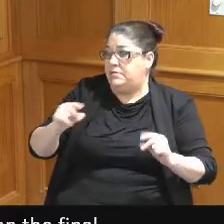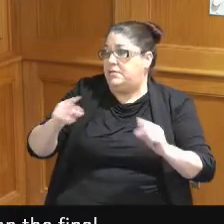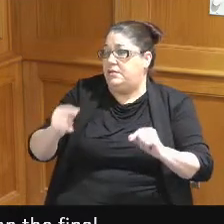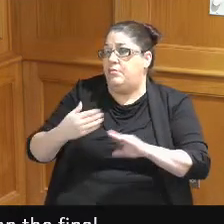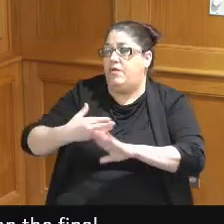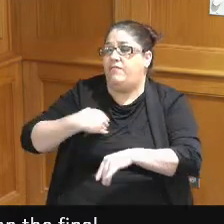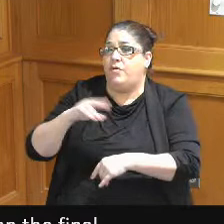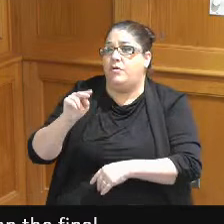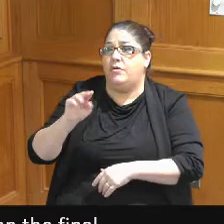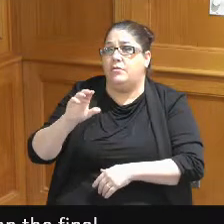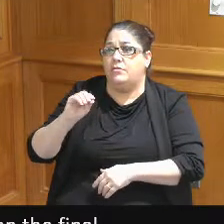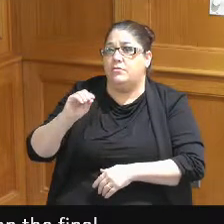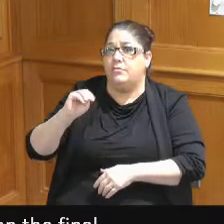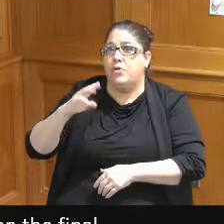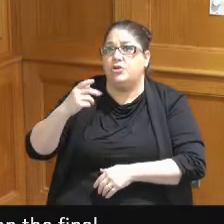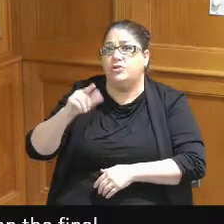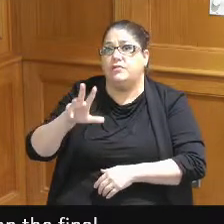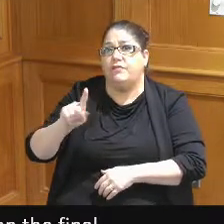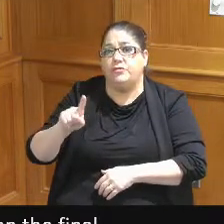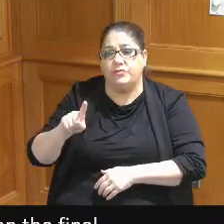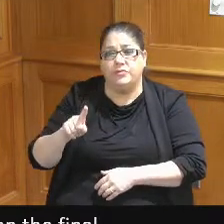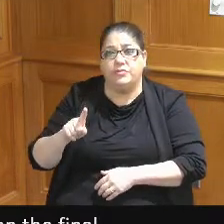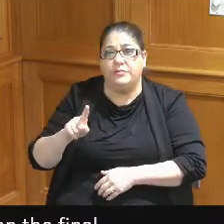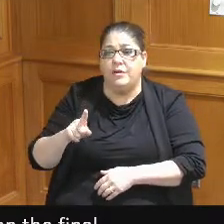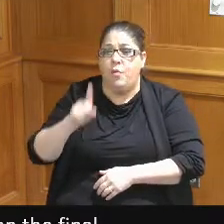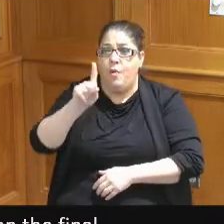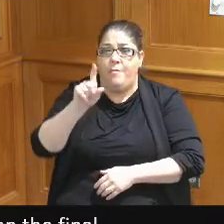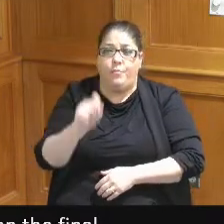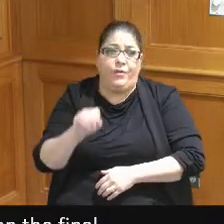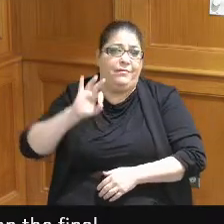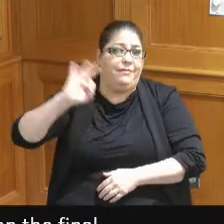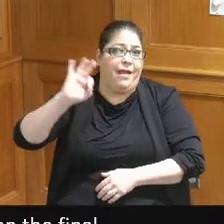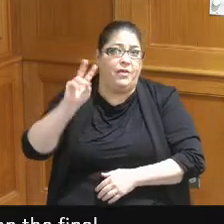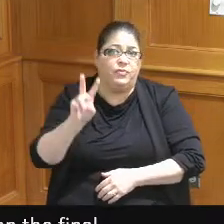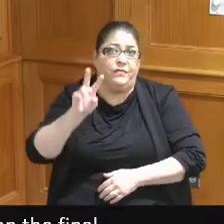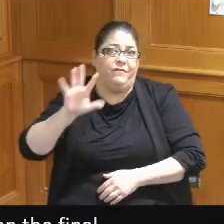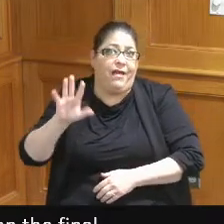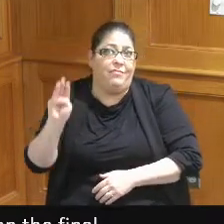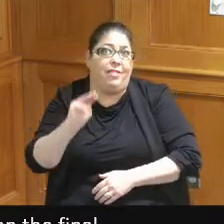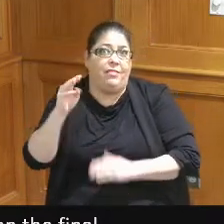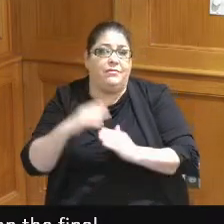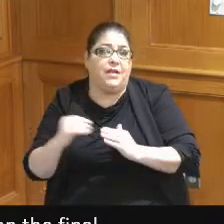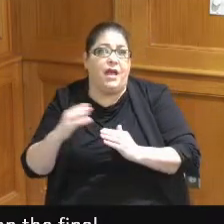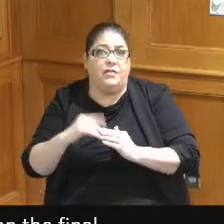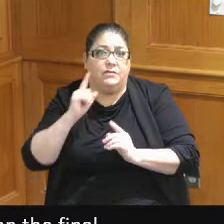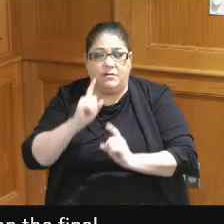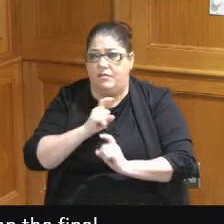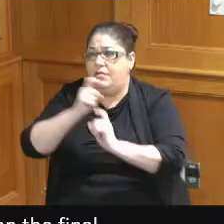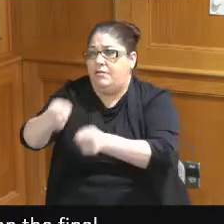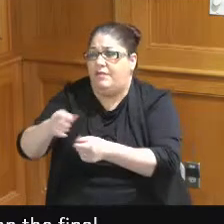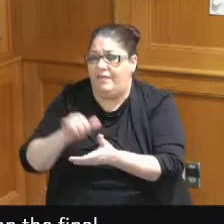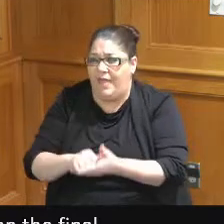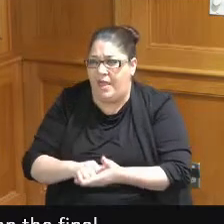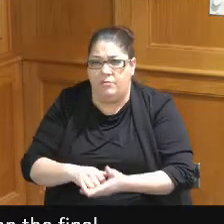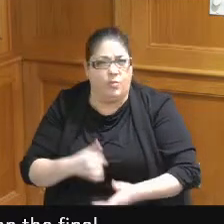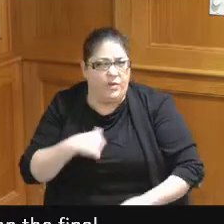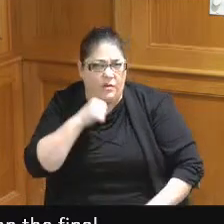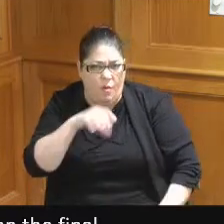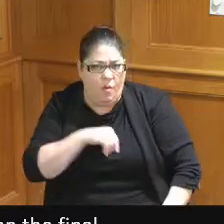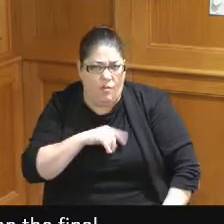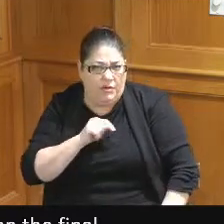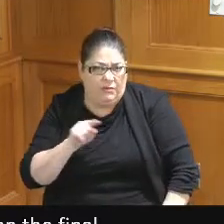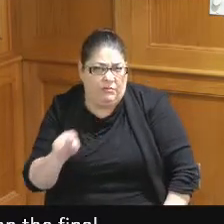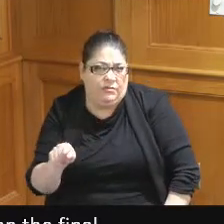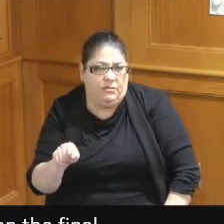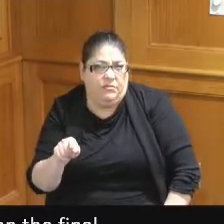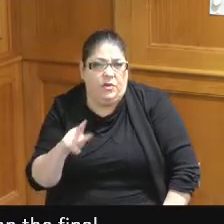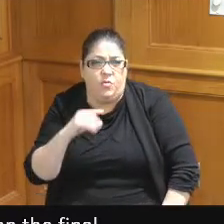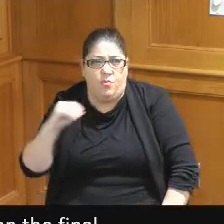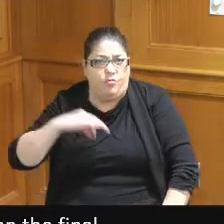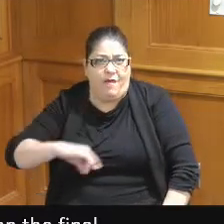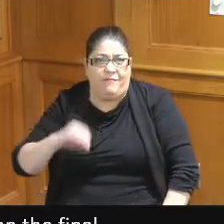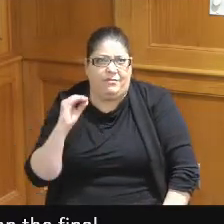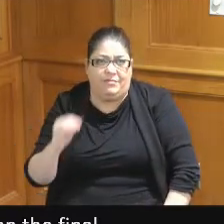and we're asked to put up 1.925 million dollars we don't own it we don't profit from it and we